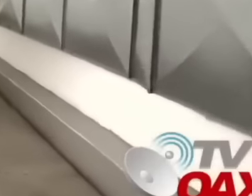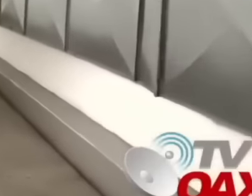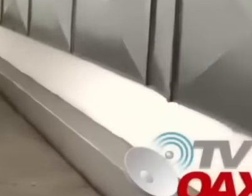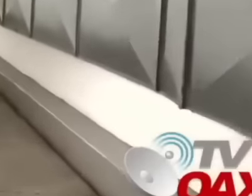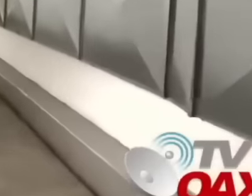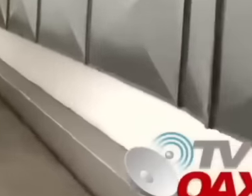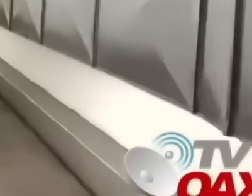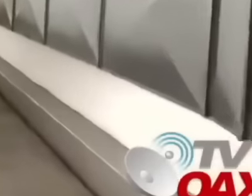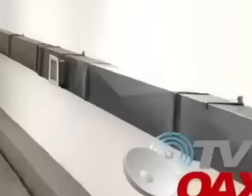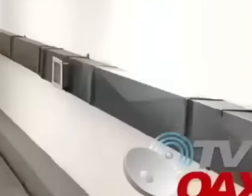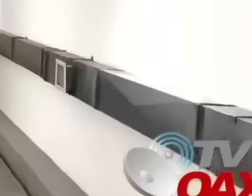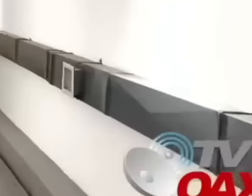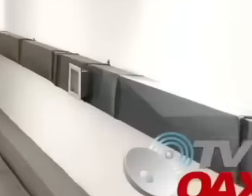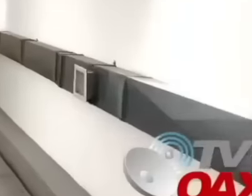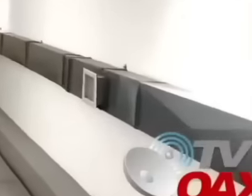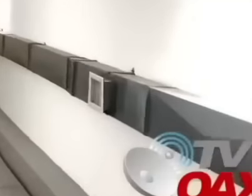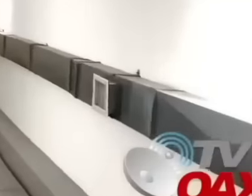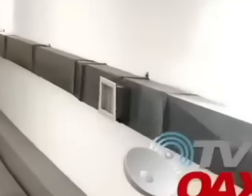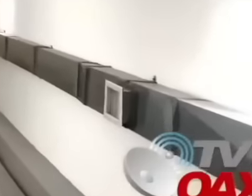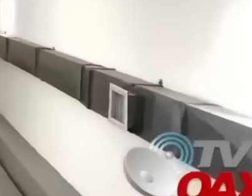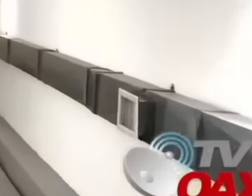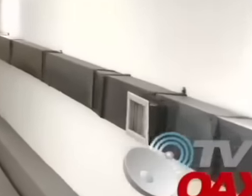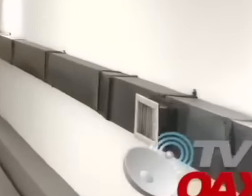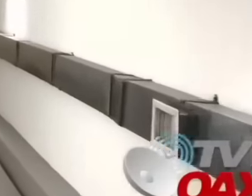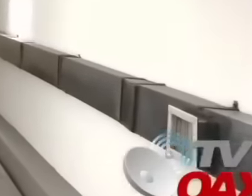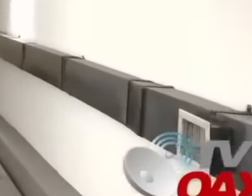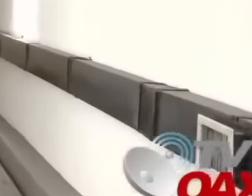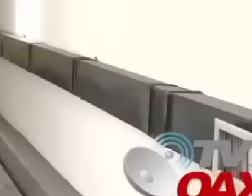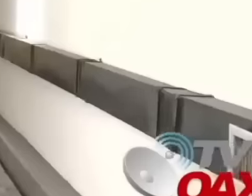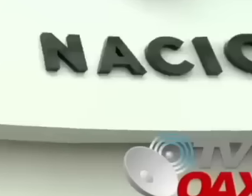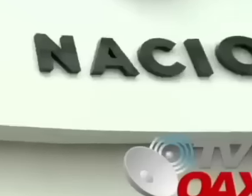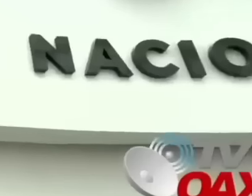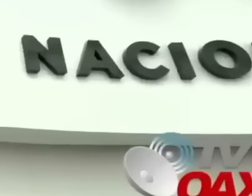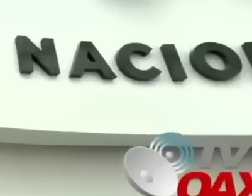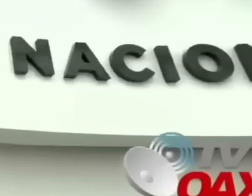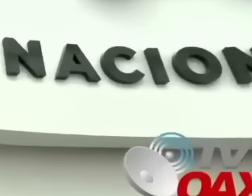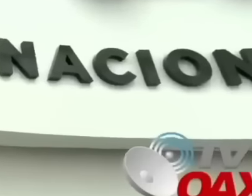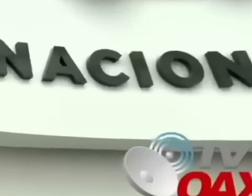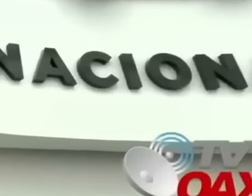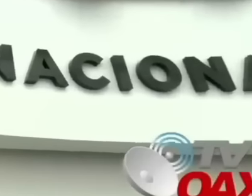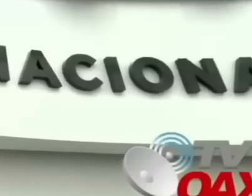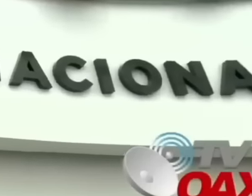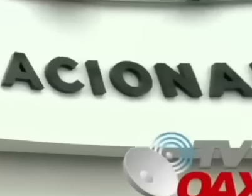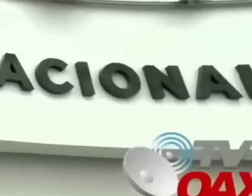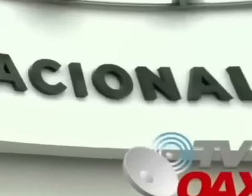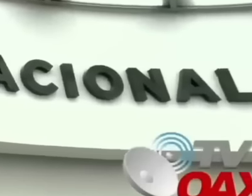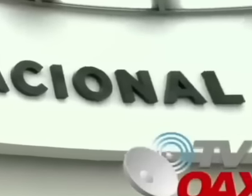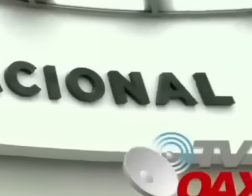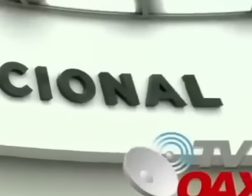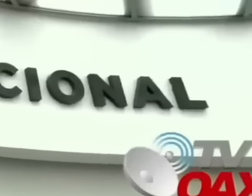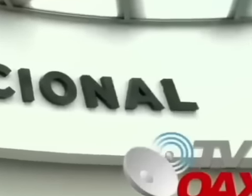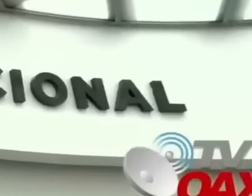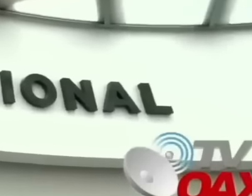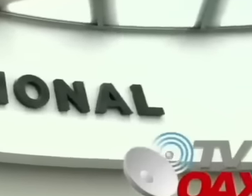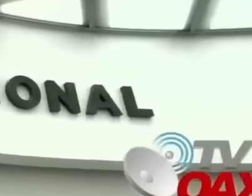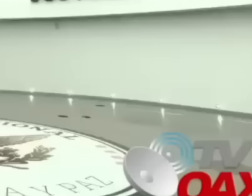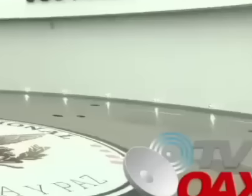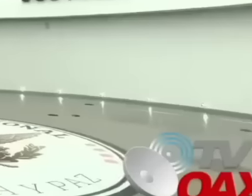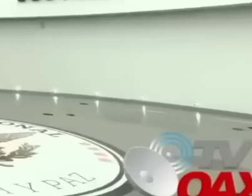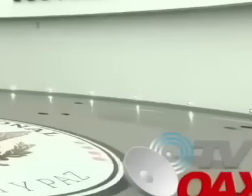is the institution that is currently in charge of the facilities in said place, 130,000